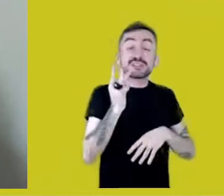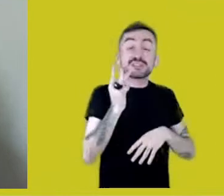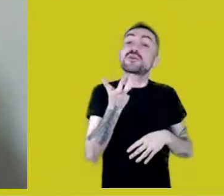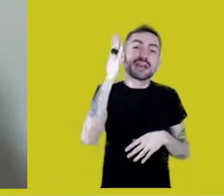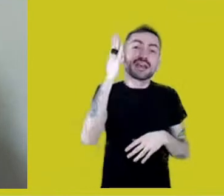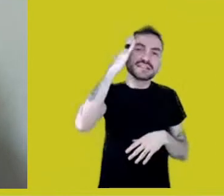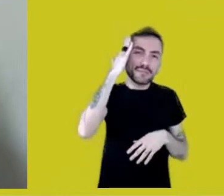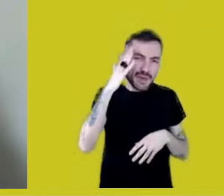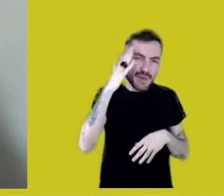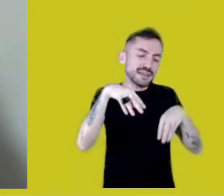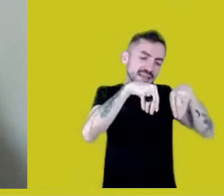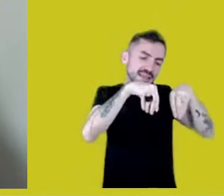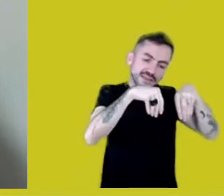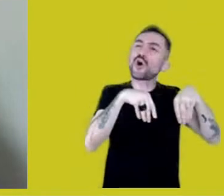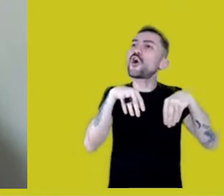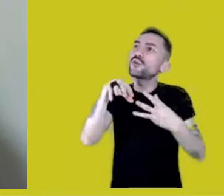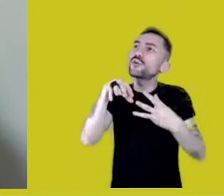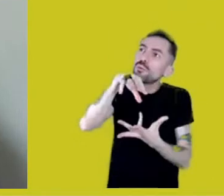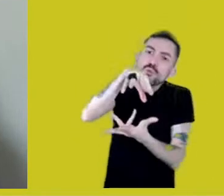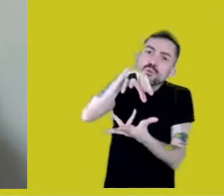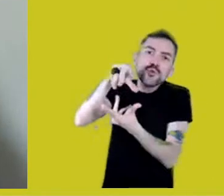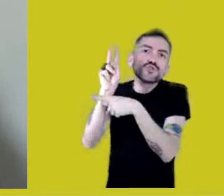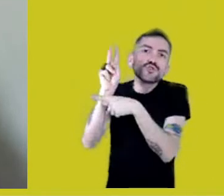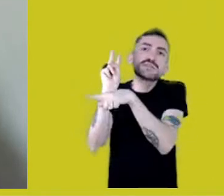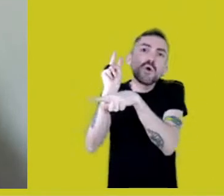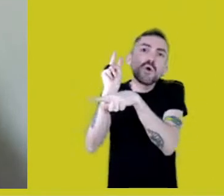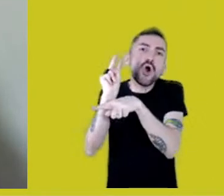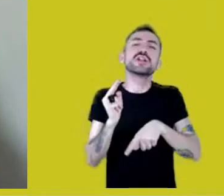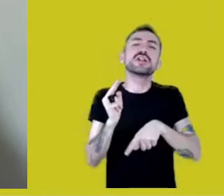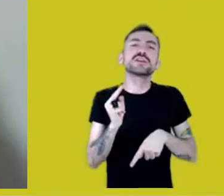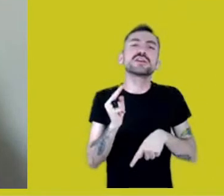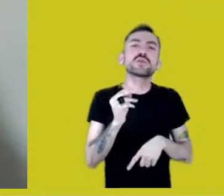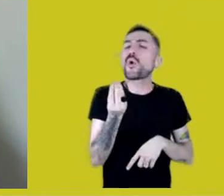and symbolic world, creation world.